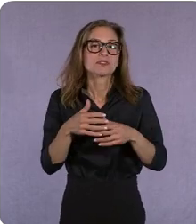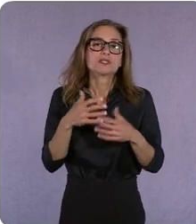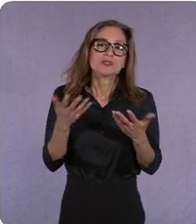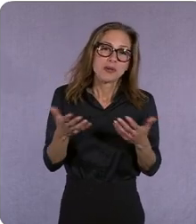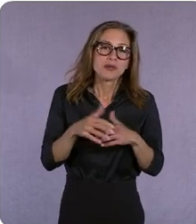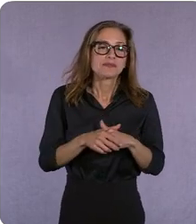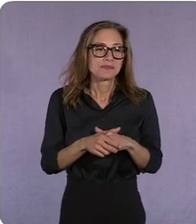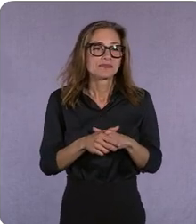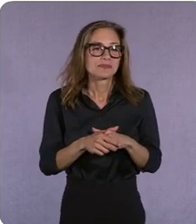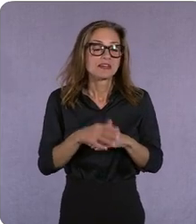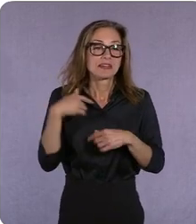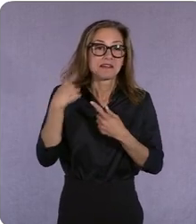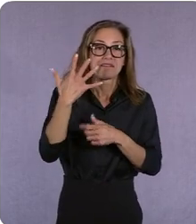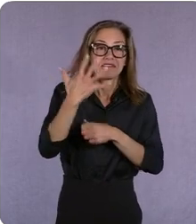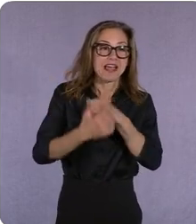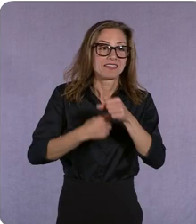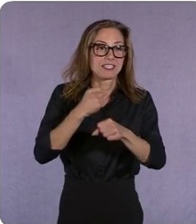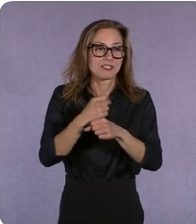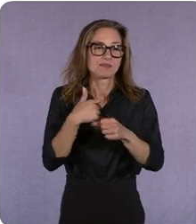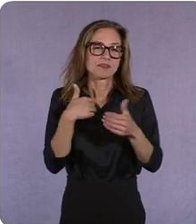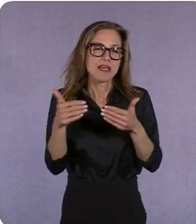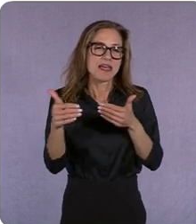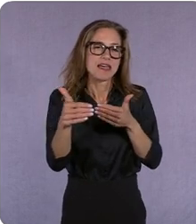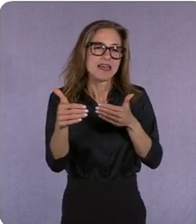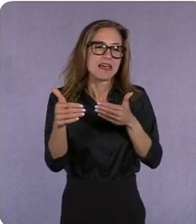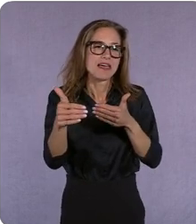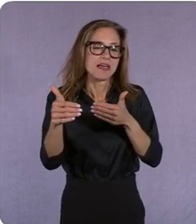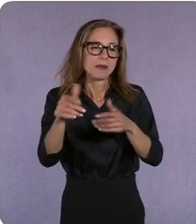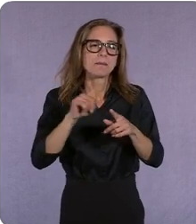ahead of the curve but we're continually having to reconceptualize what that means right and